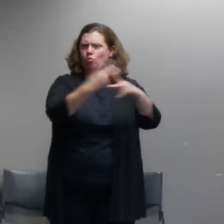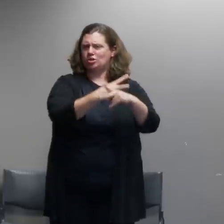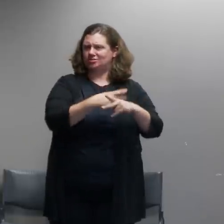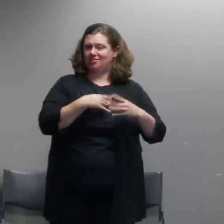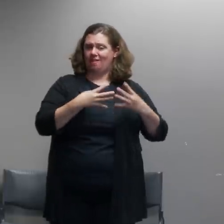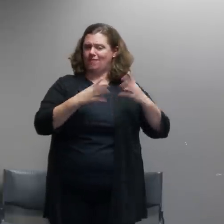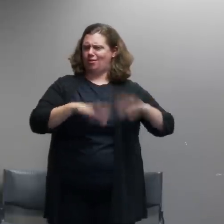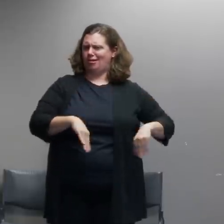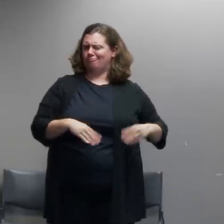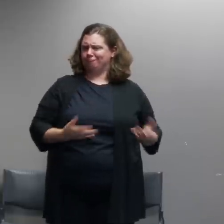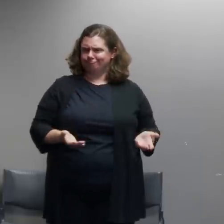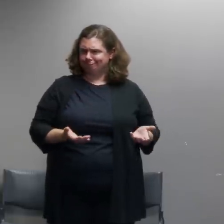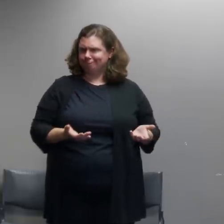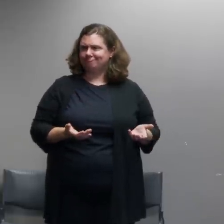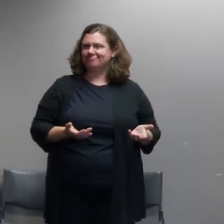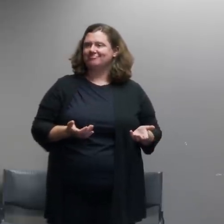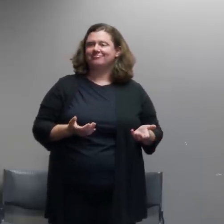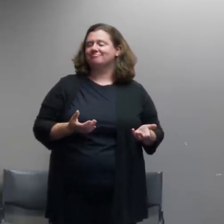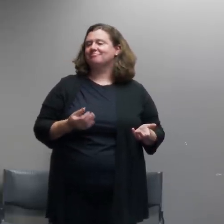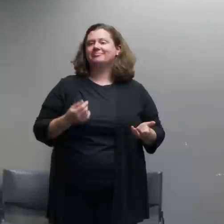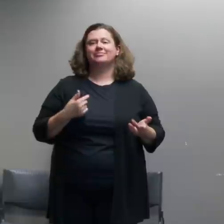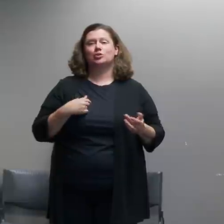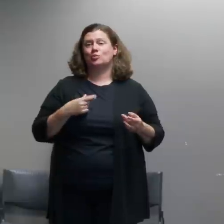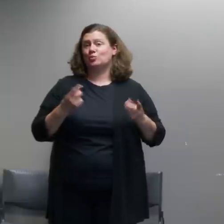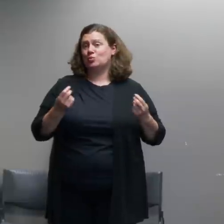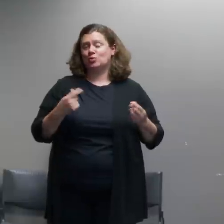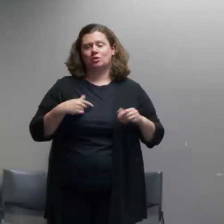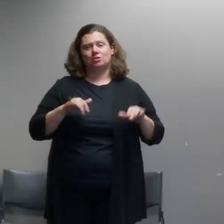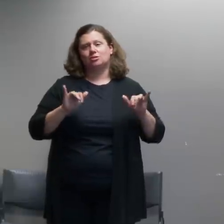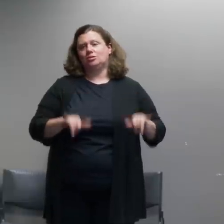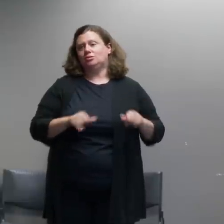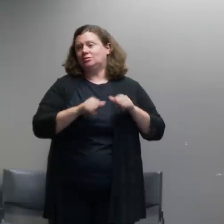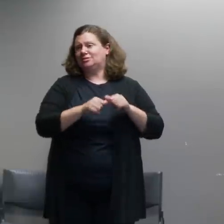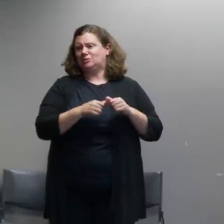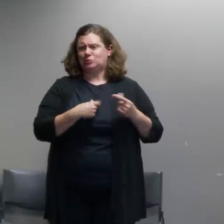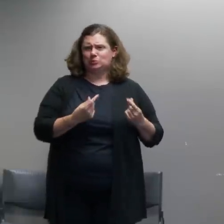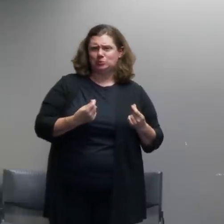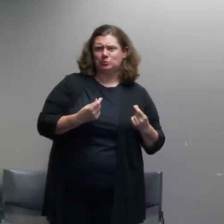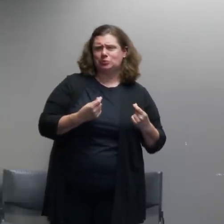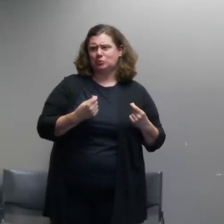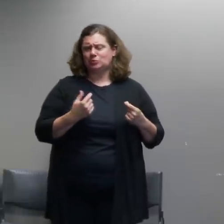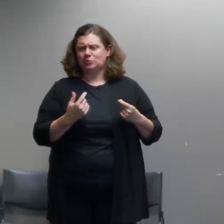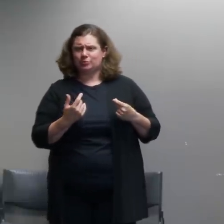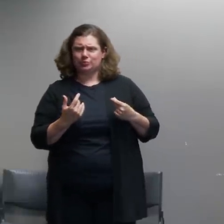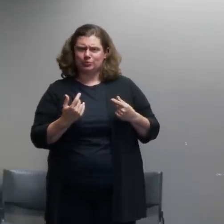we we continue to gauge these situations as we encounter them and sometimes we